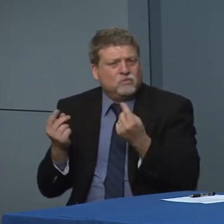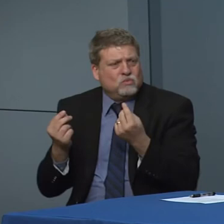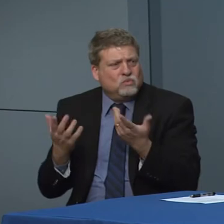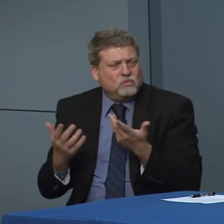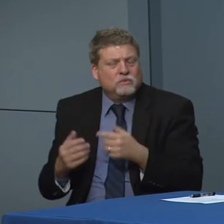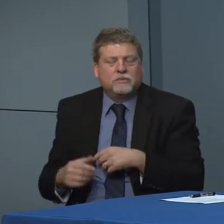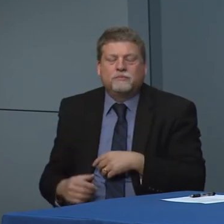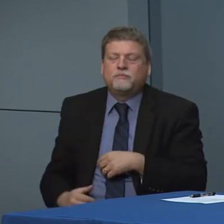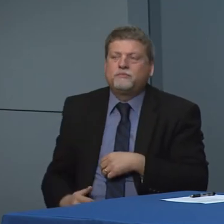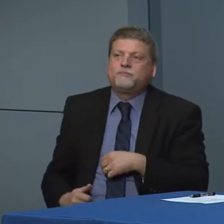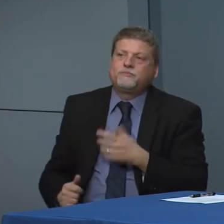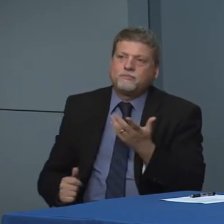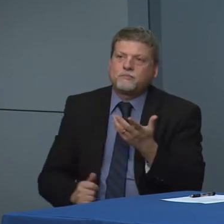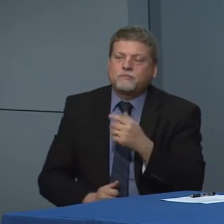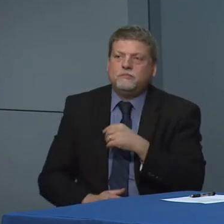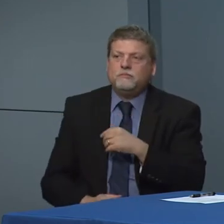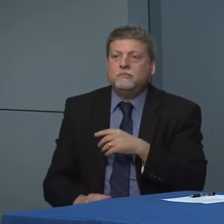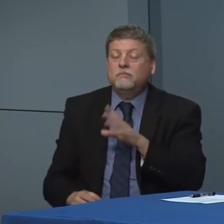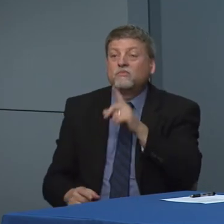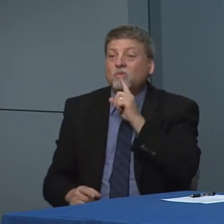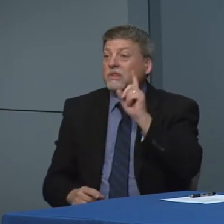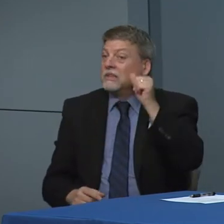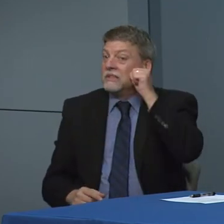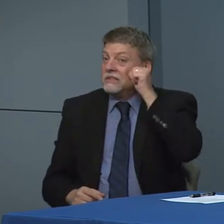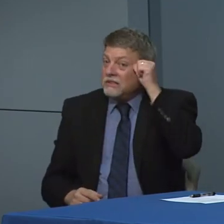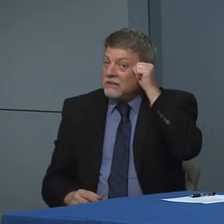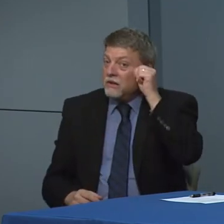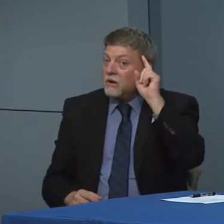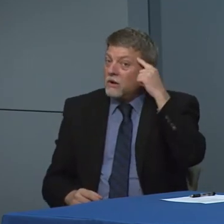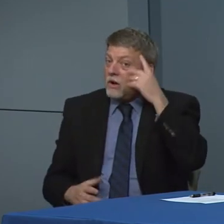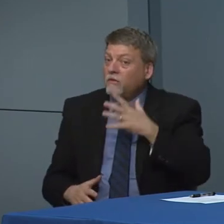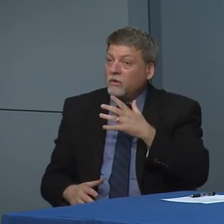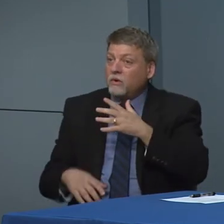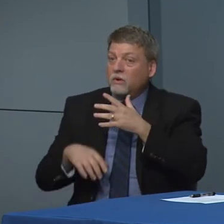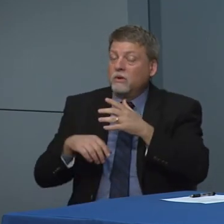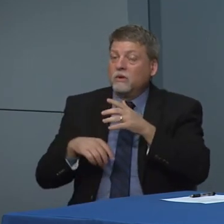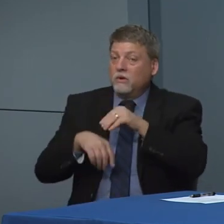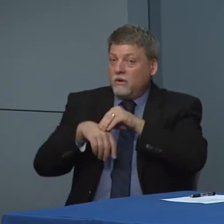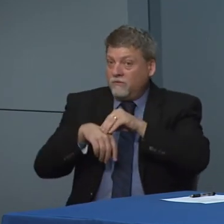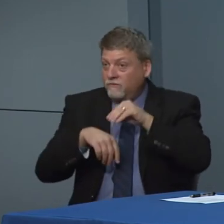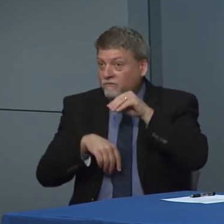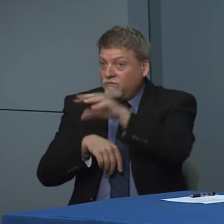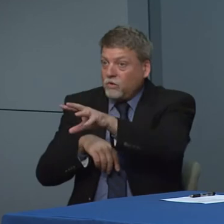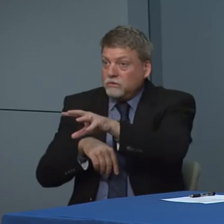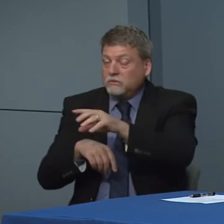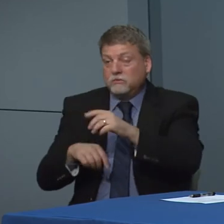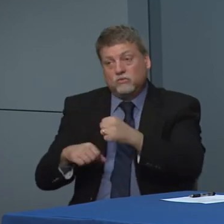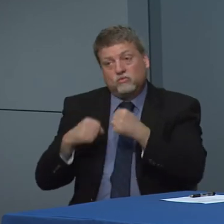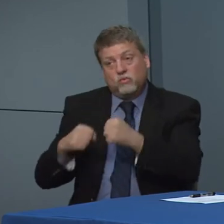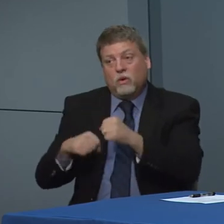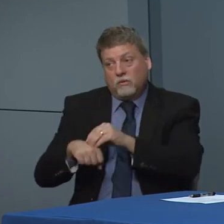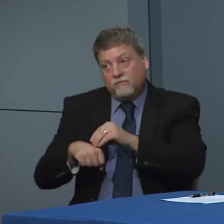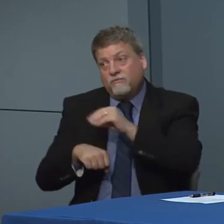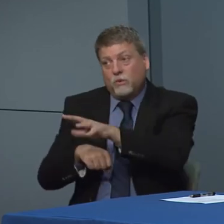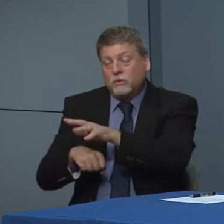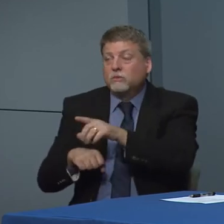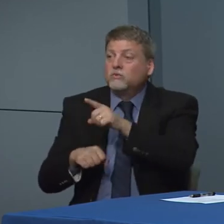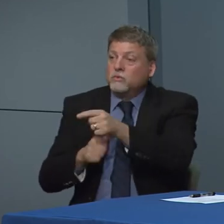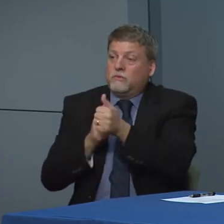I think the governor is pretty clear yesterday that he highly recommends I think use word urge everyone to follow